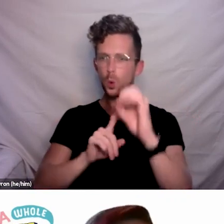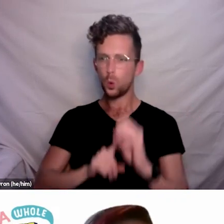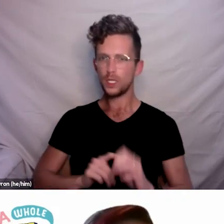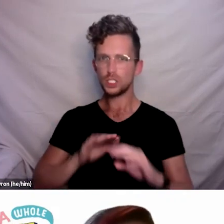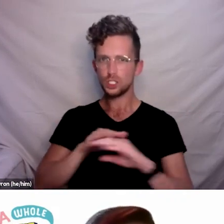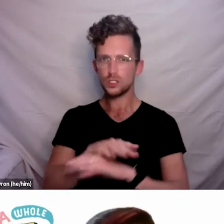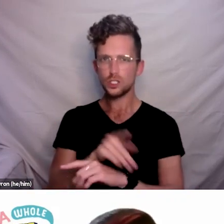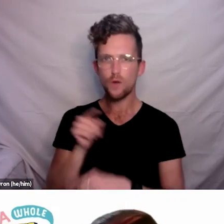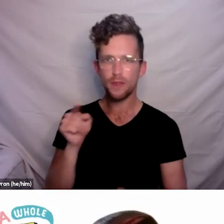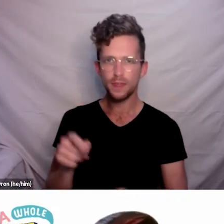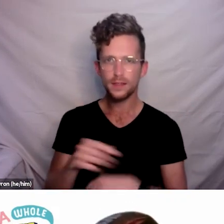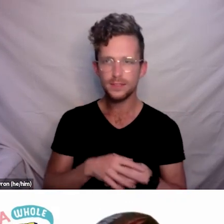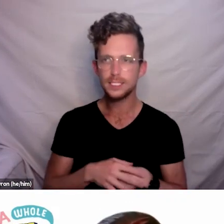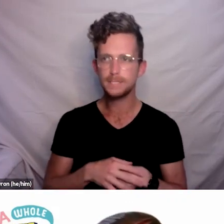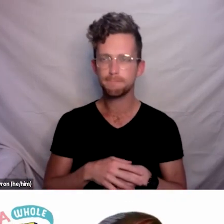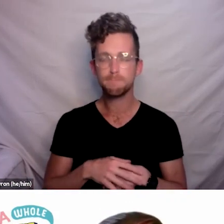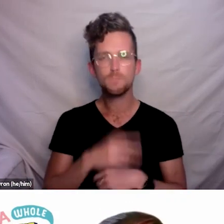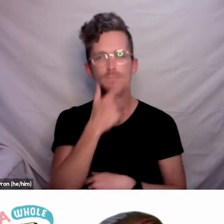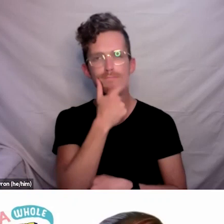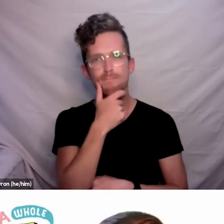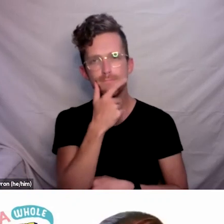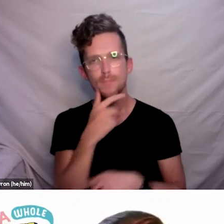I wonder if people might comment